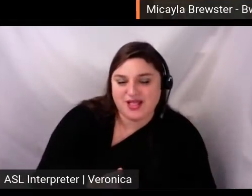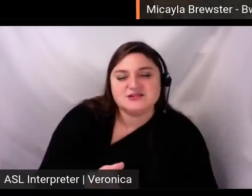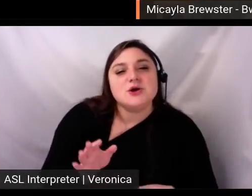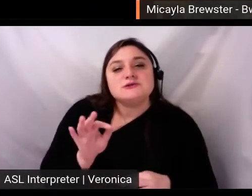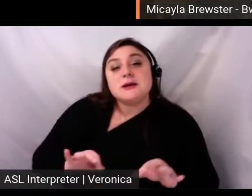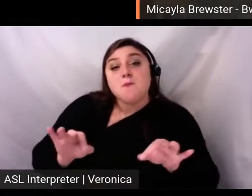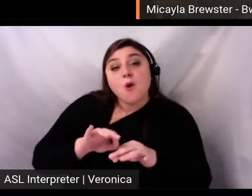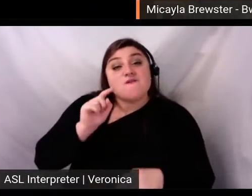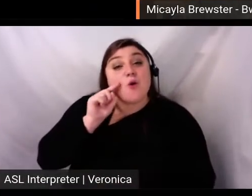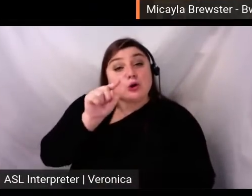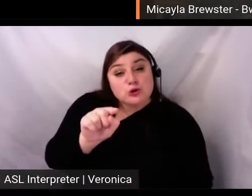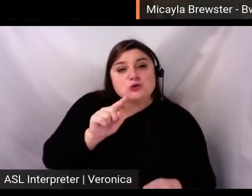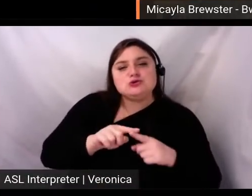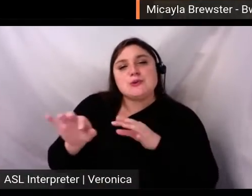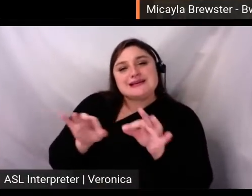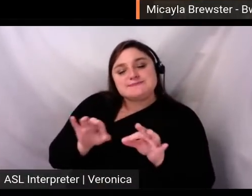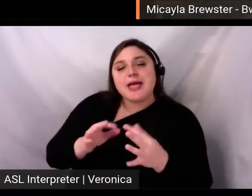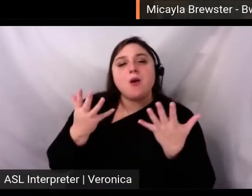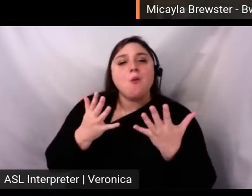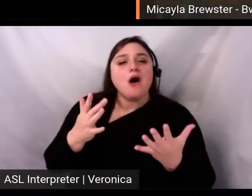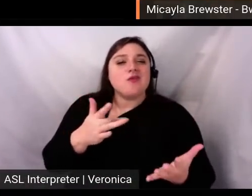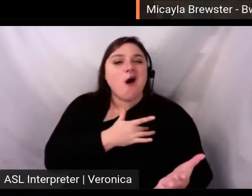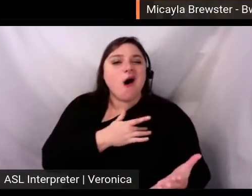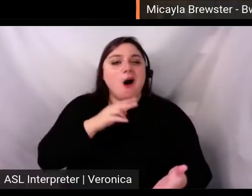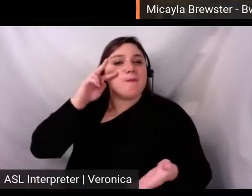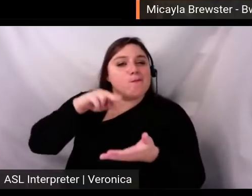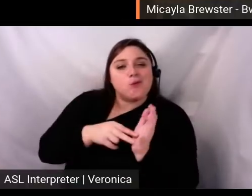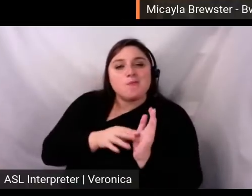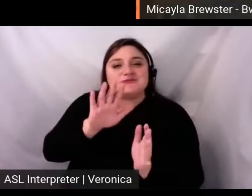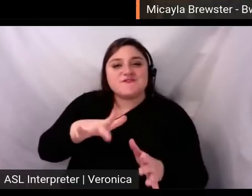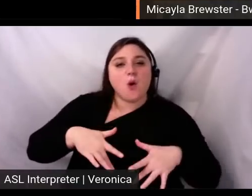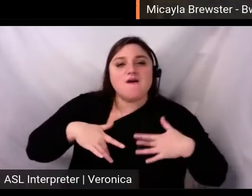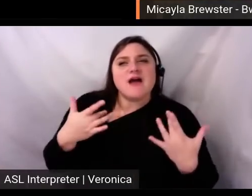And so once you figure that out, there's a next step to take this to the